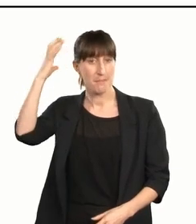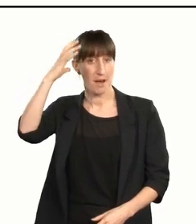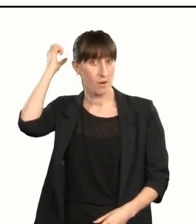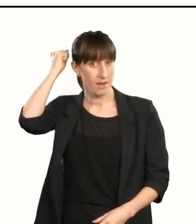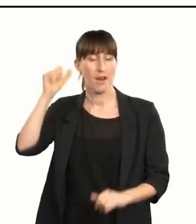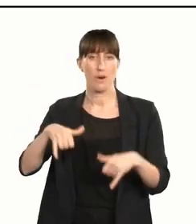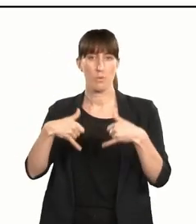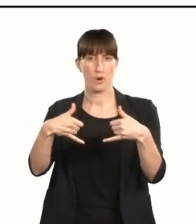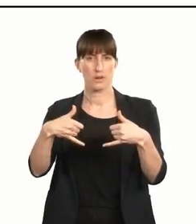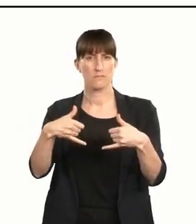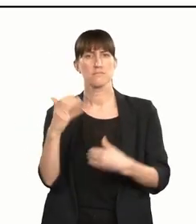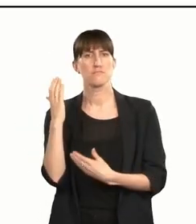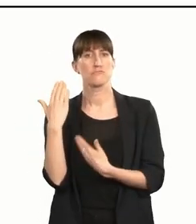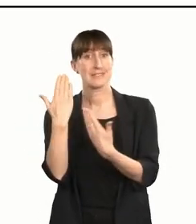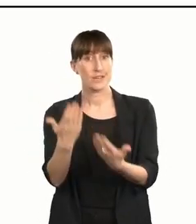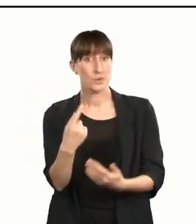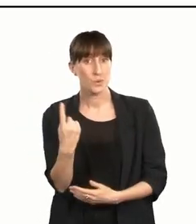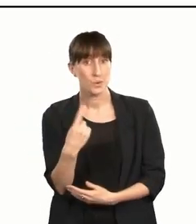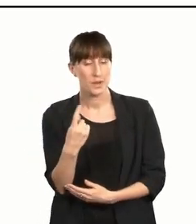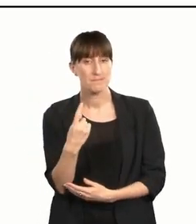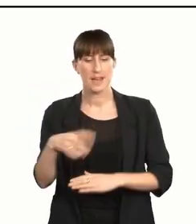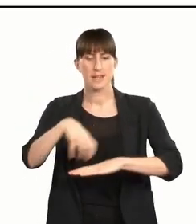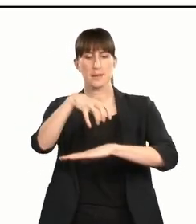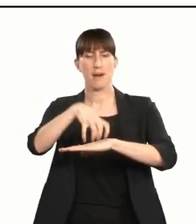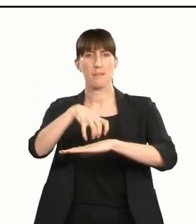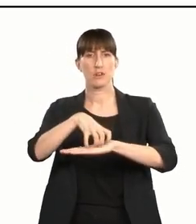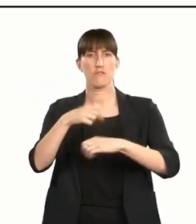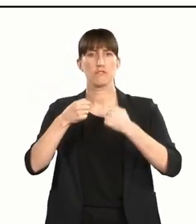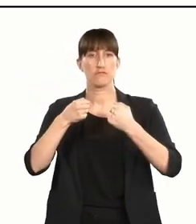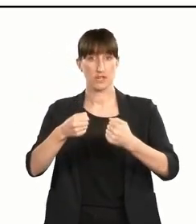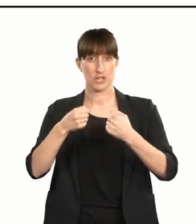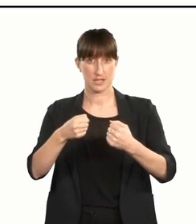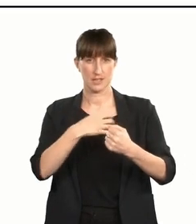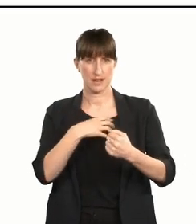This is presented by the Department of Corrections with Arts Access Aotearoa